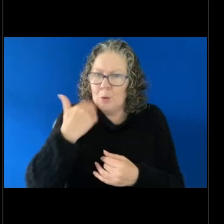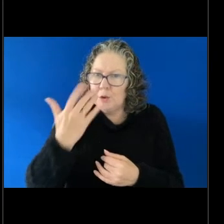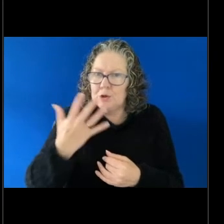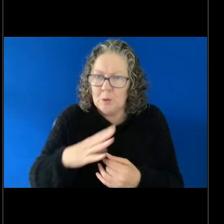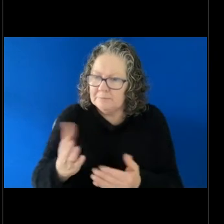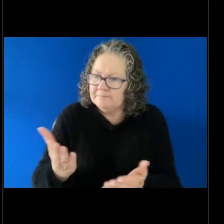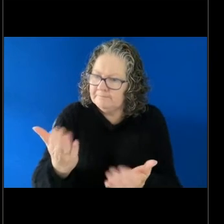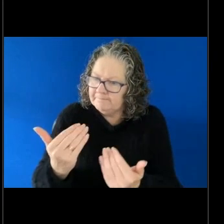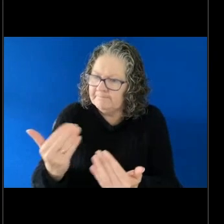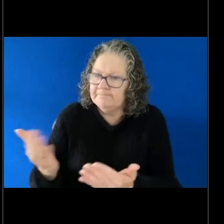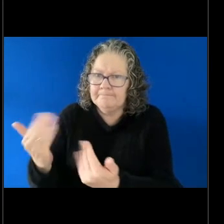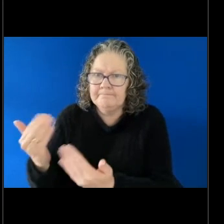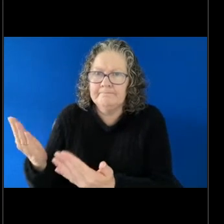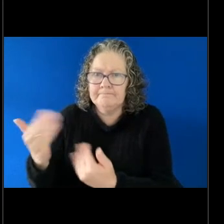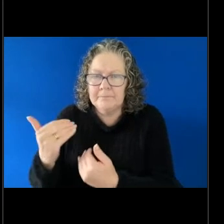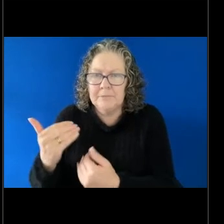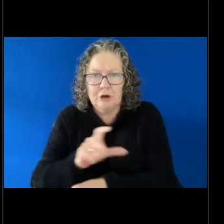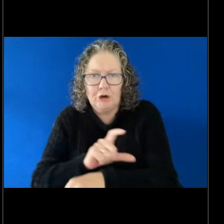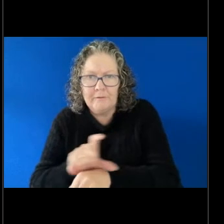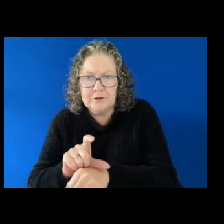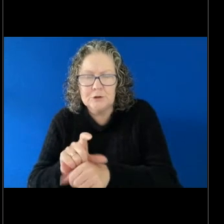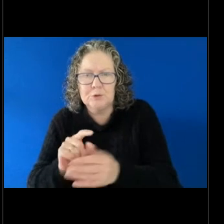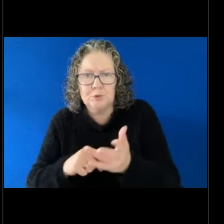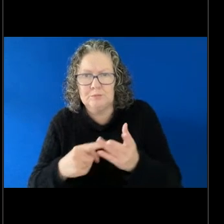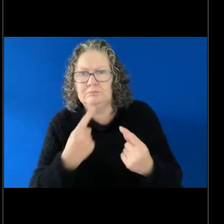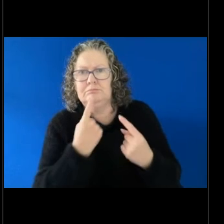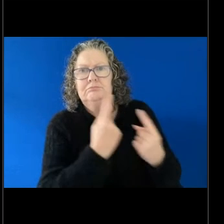they're confident to do so. Absolutely. We will always try our best to help.